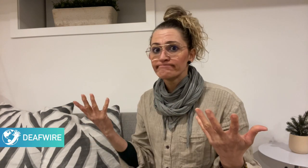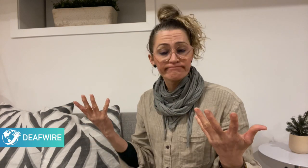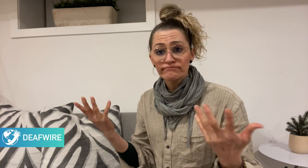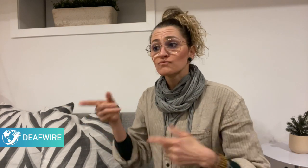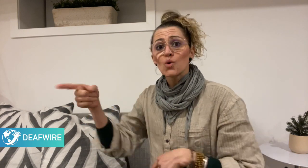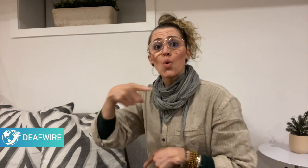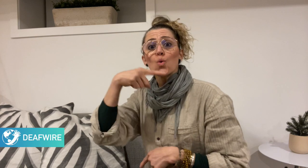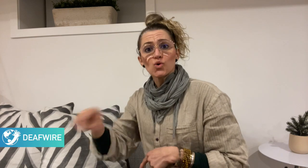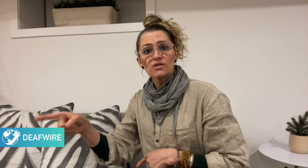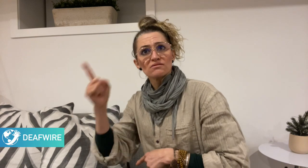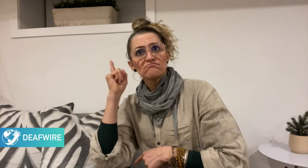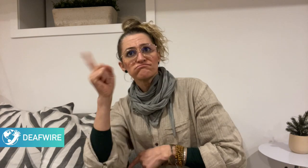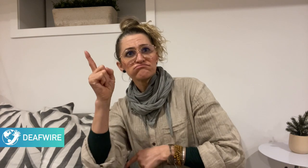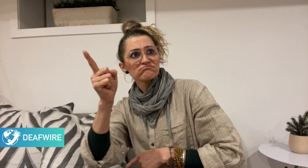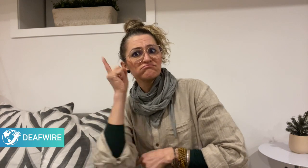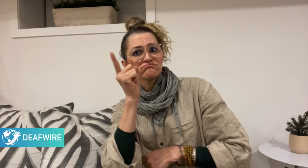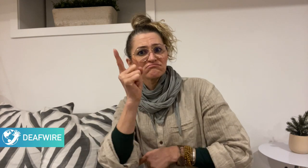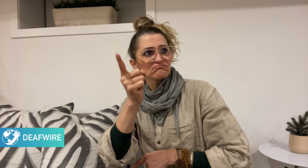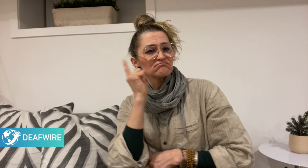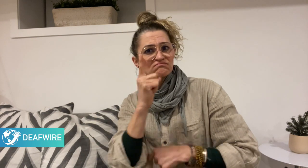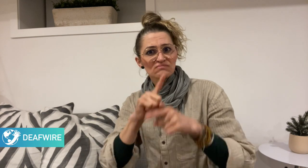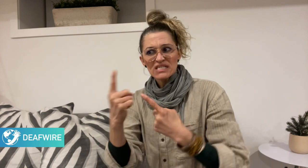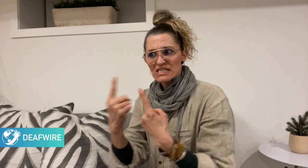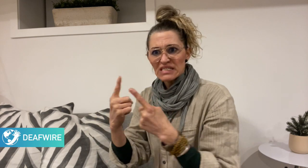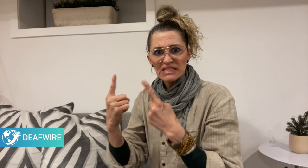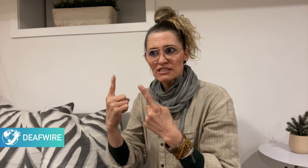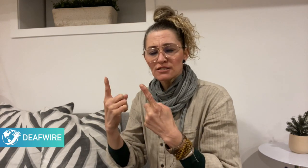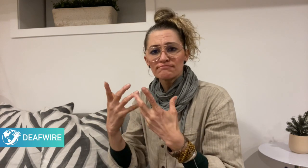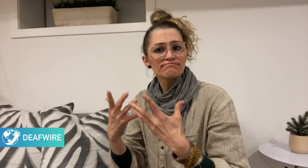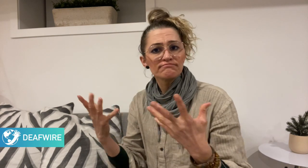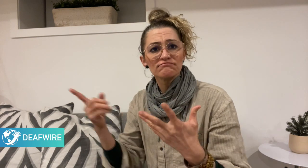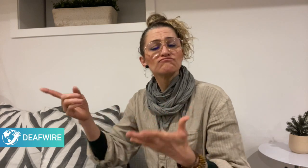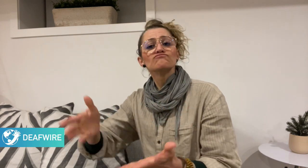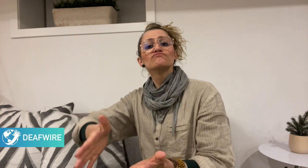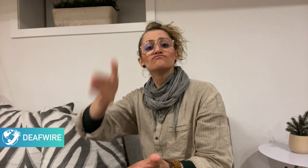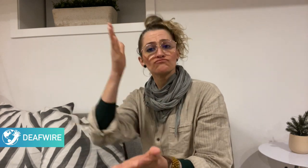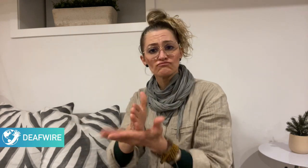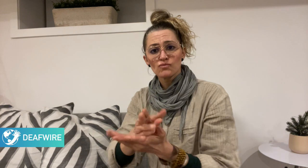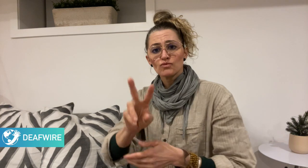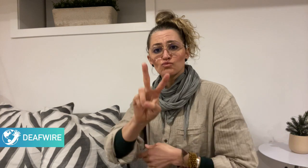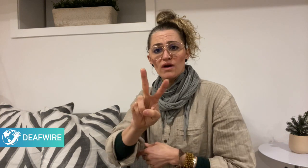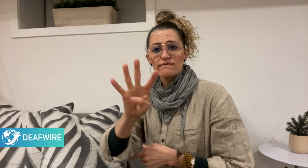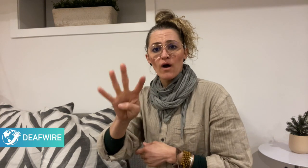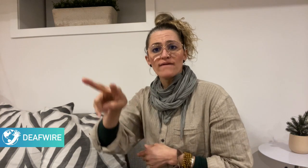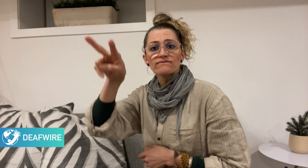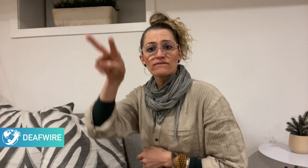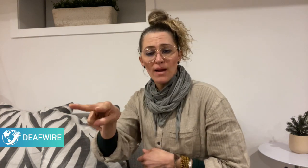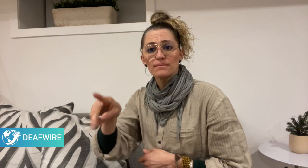Ukraine on February 24, 2022. Like the rest of the Ukrainian